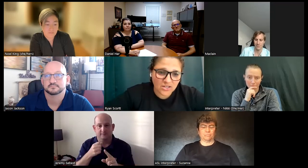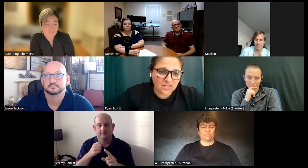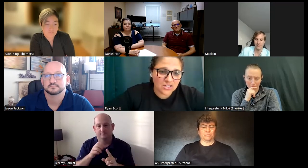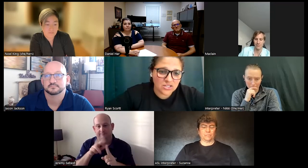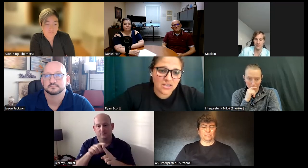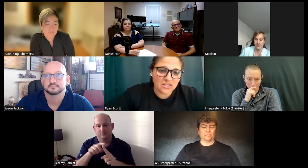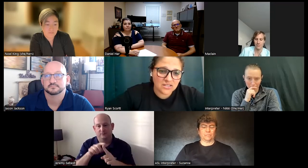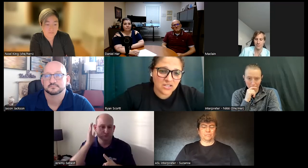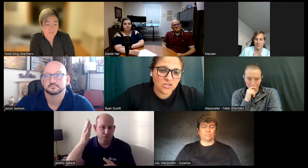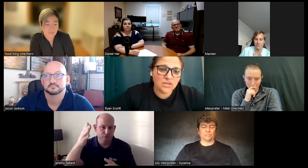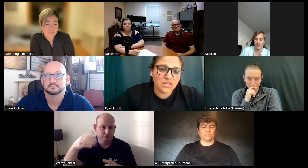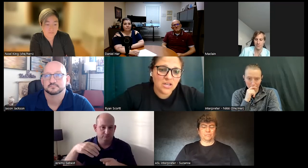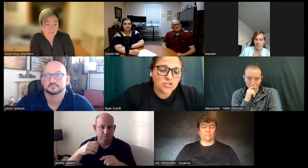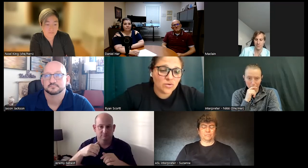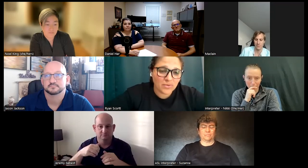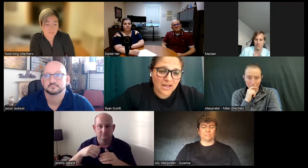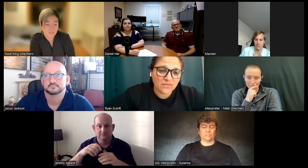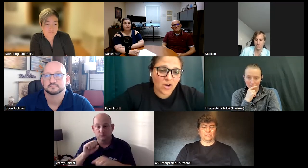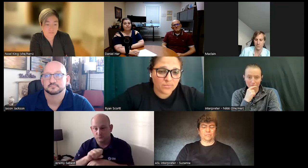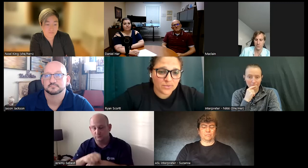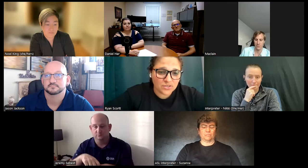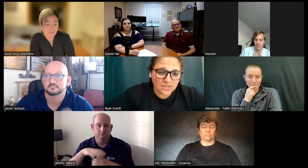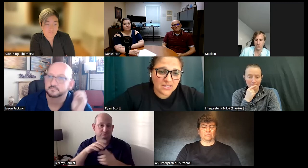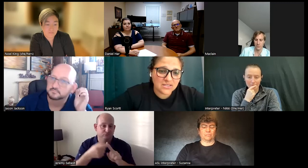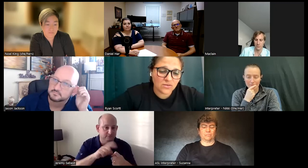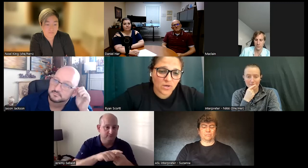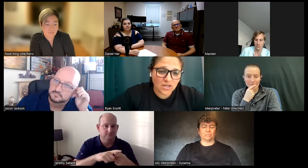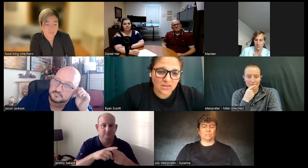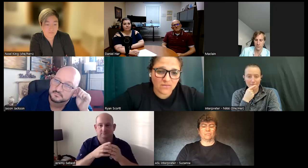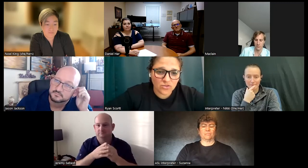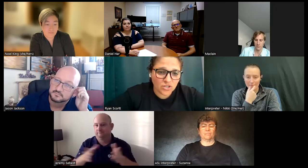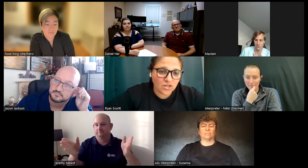your English and continuing to apply for opportunities and work in the future